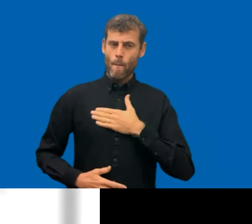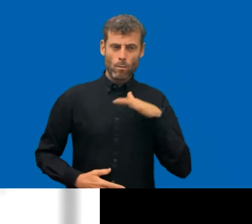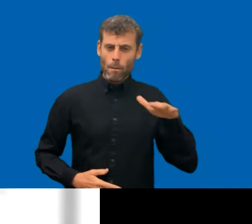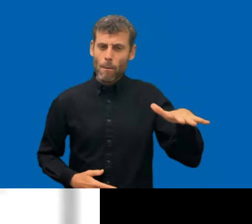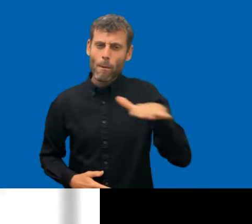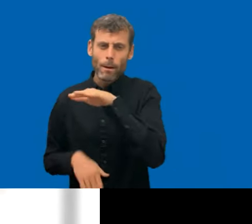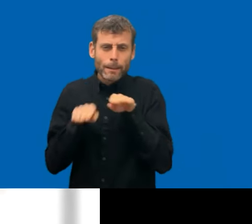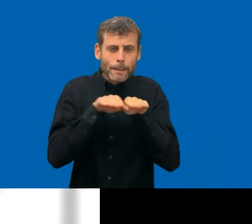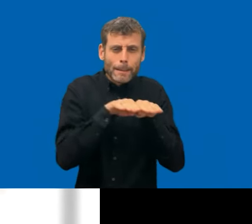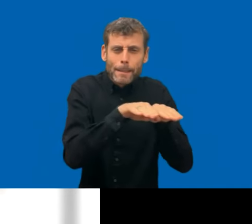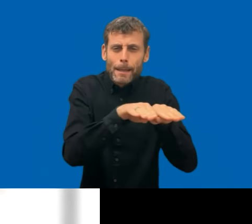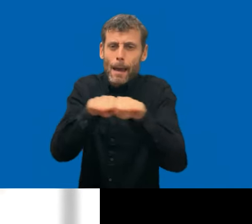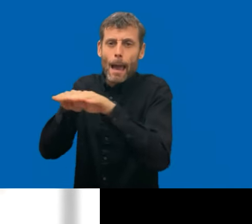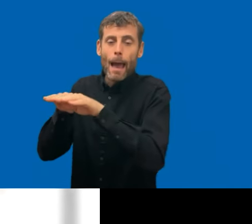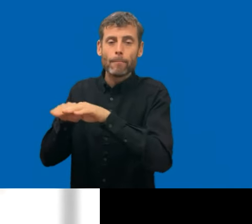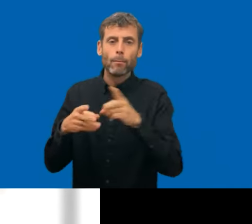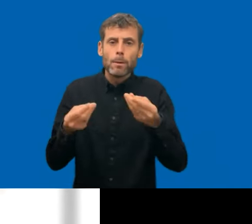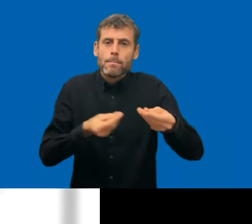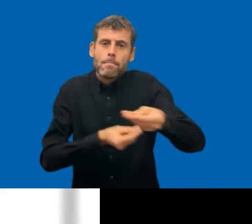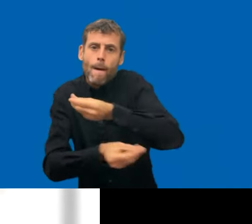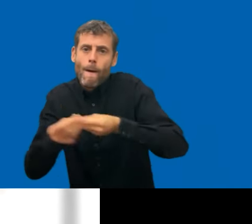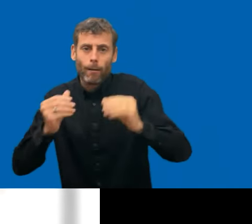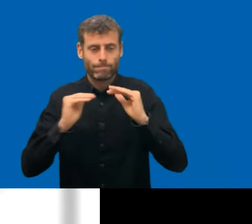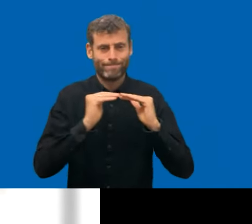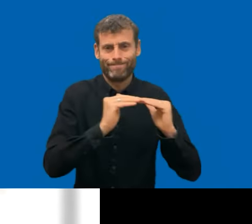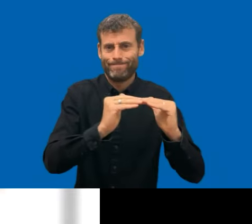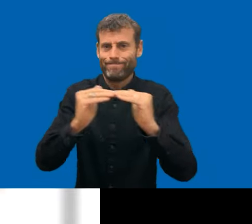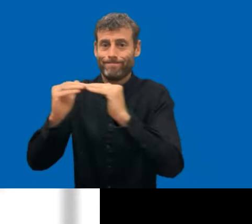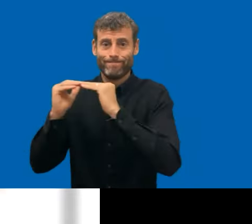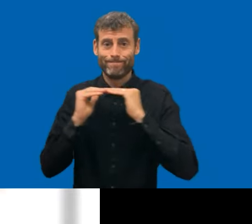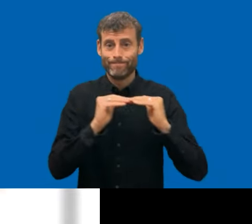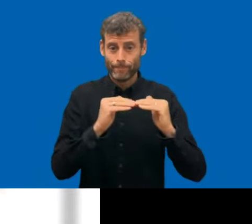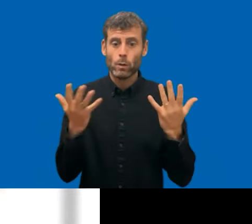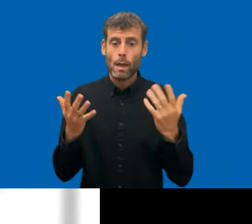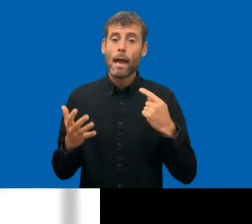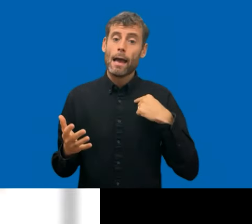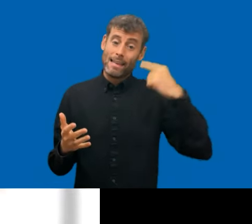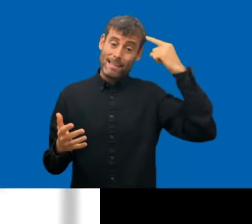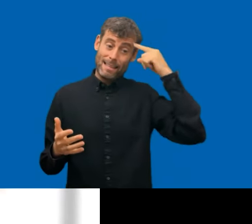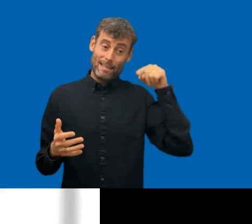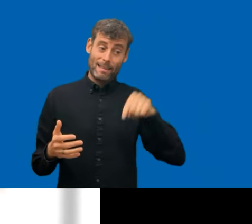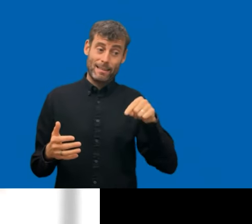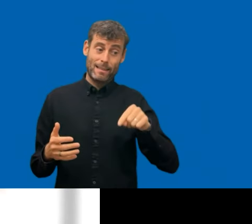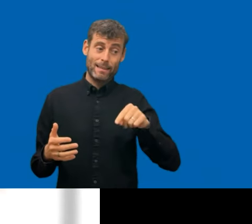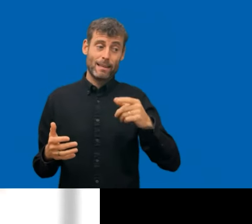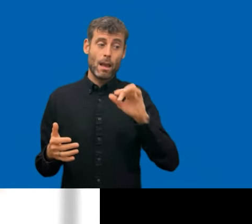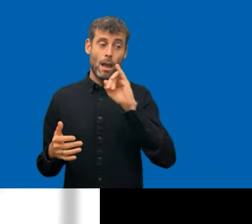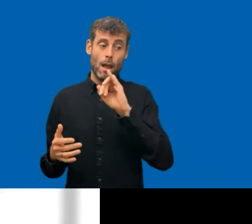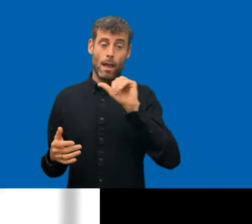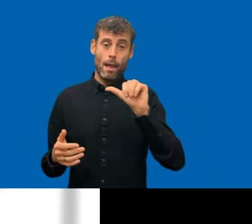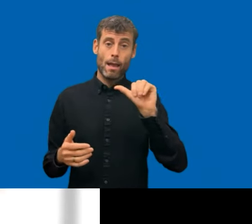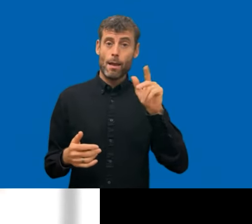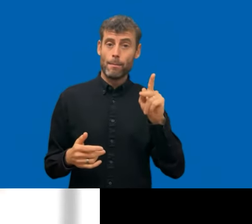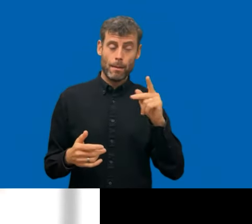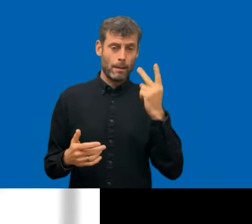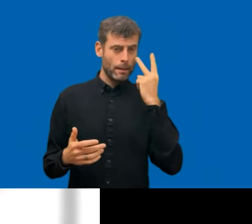now we are at IAAP, we are in the right spot. If we get more and more experts and more people